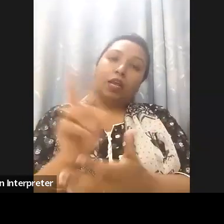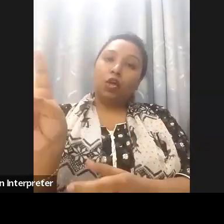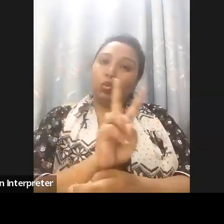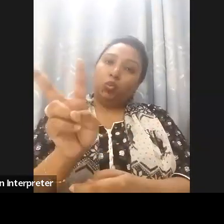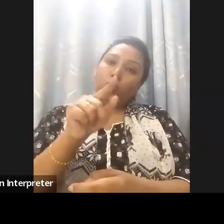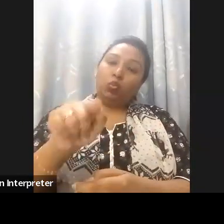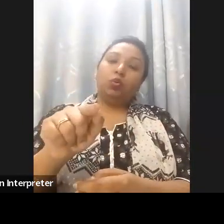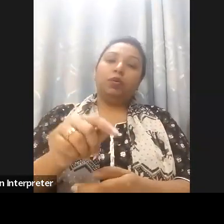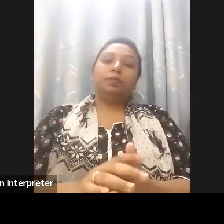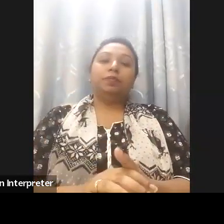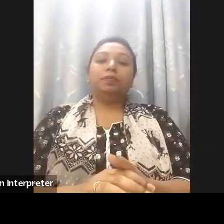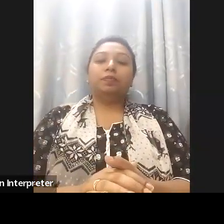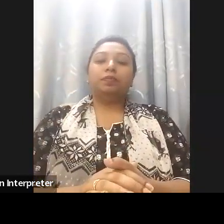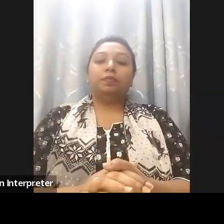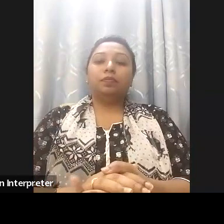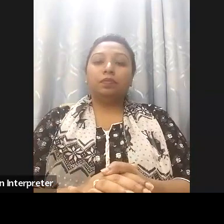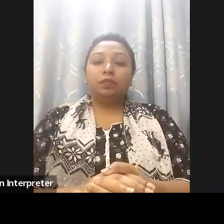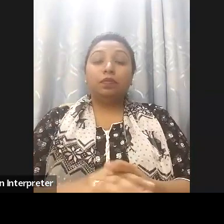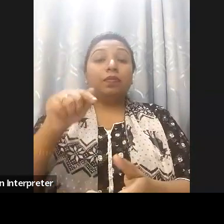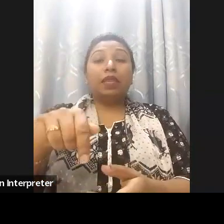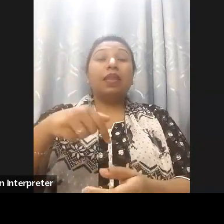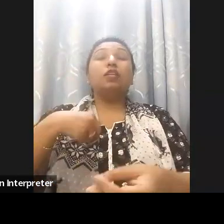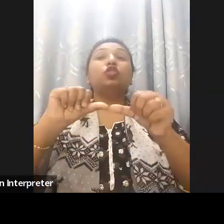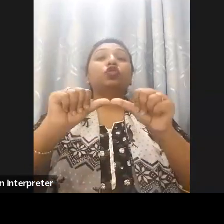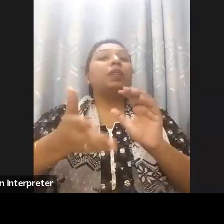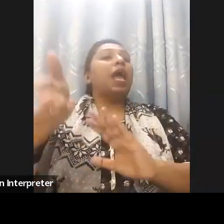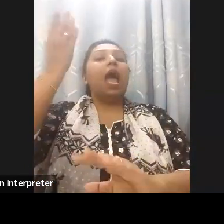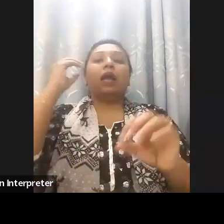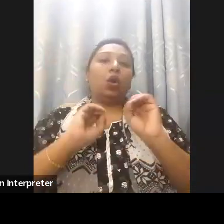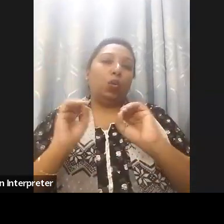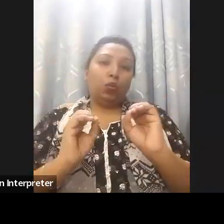by addressing these barriers and ensuring inclusive Financial Services